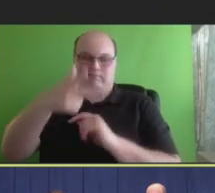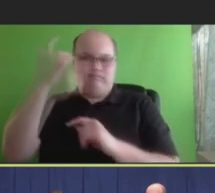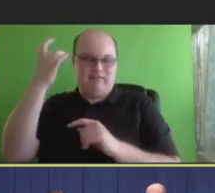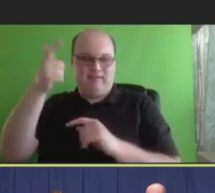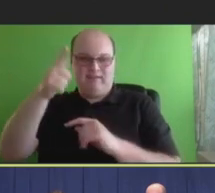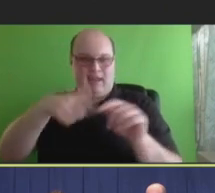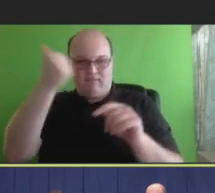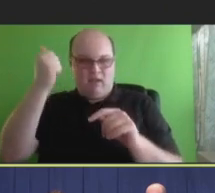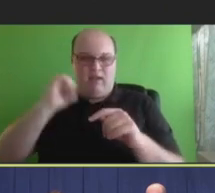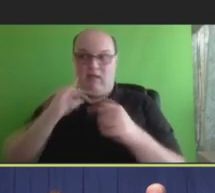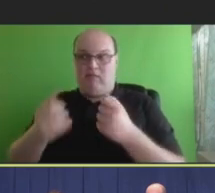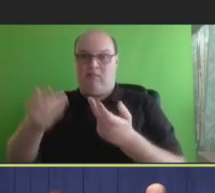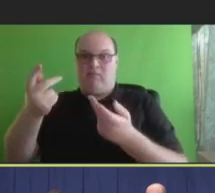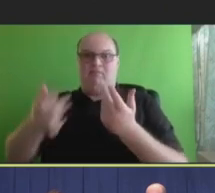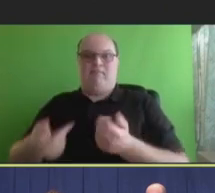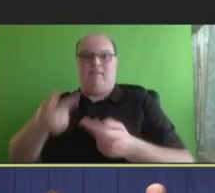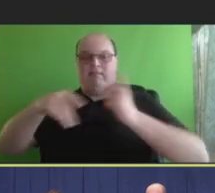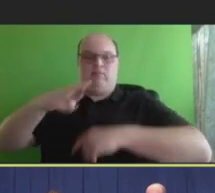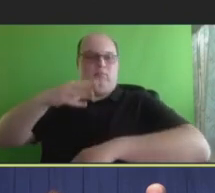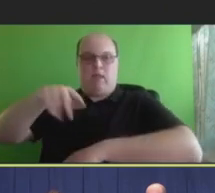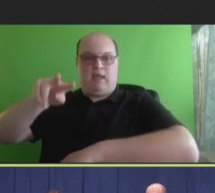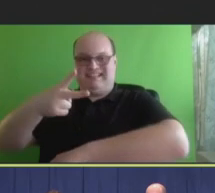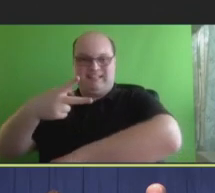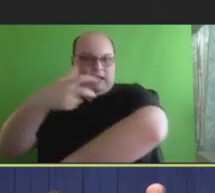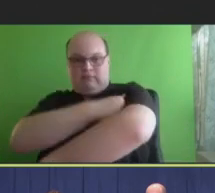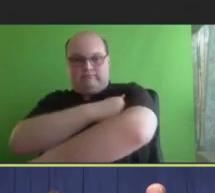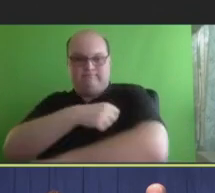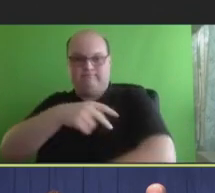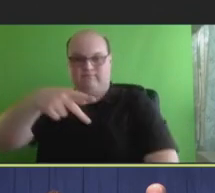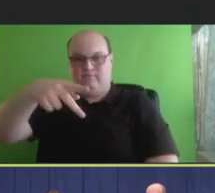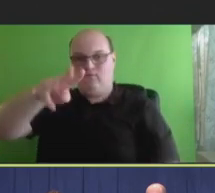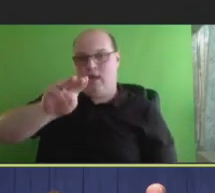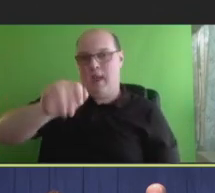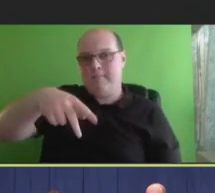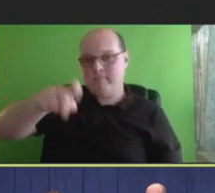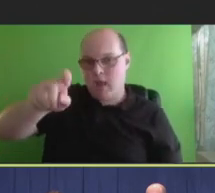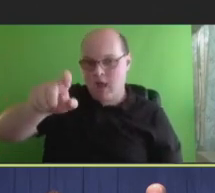people didn't get their second dose of vaccine. And we're learning out of the cluster, out